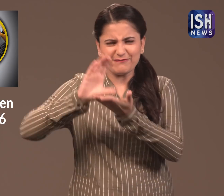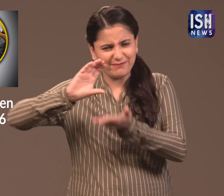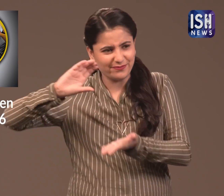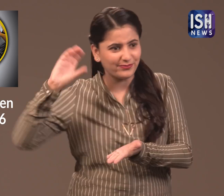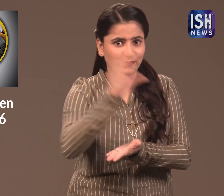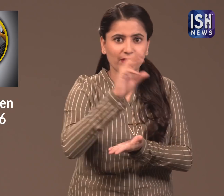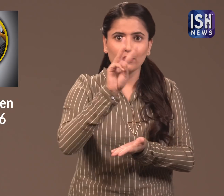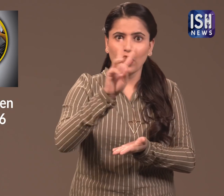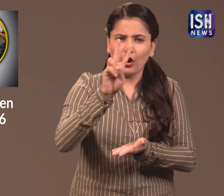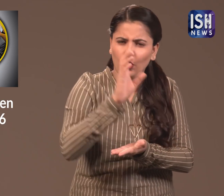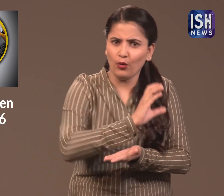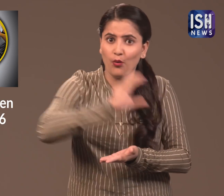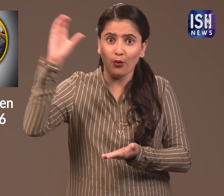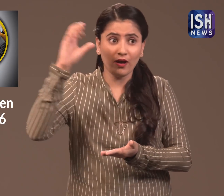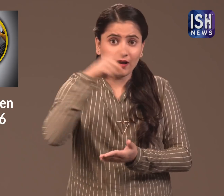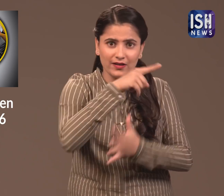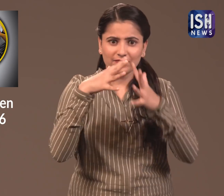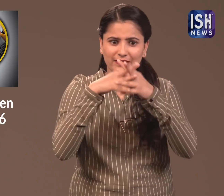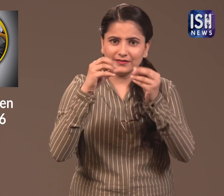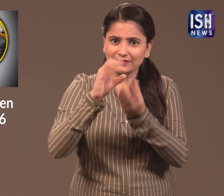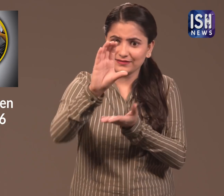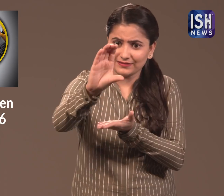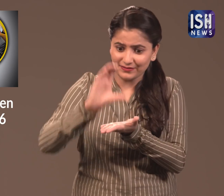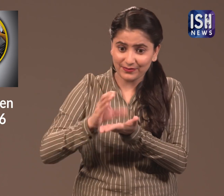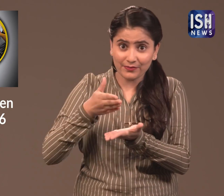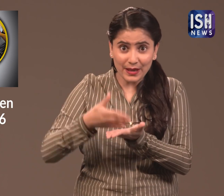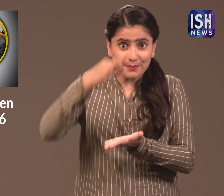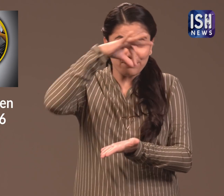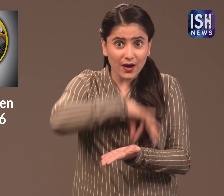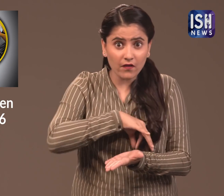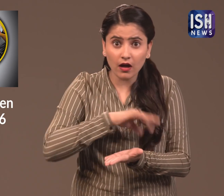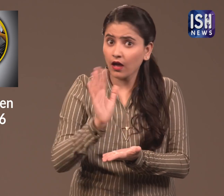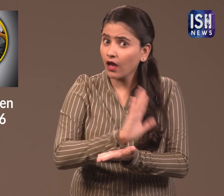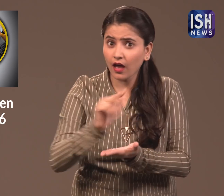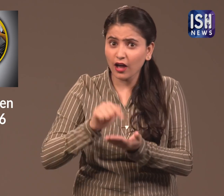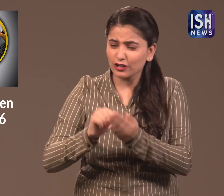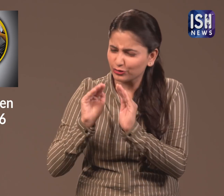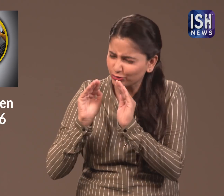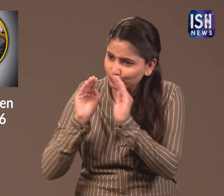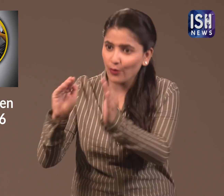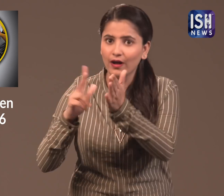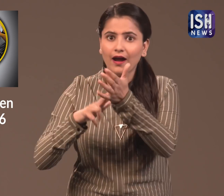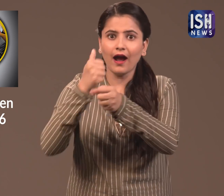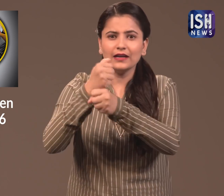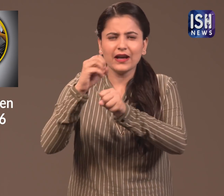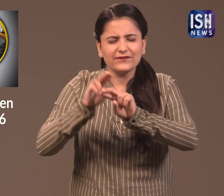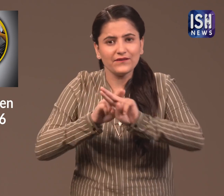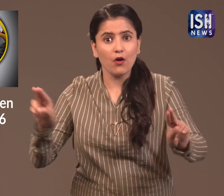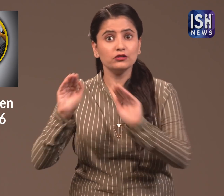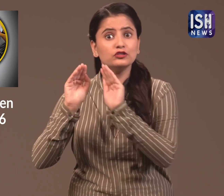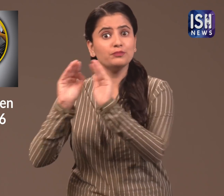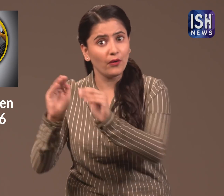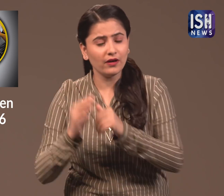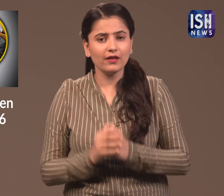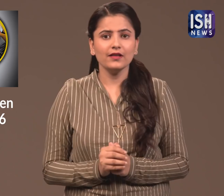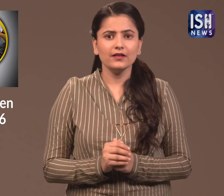This Rs 32 crore was not pocketed by Mr Buffett. It was fully given to Glide to support them.